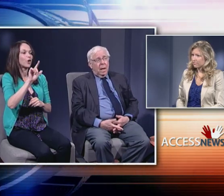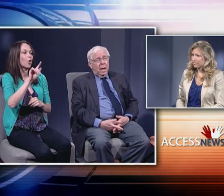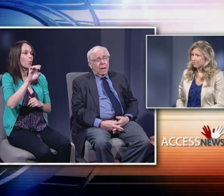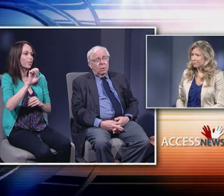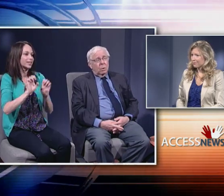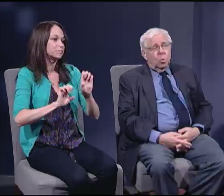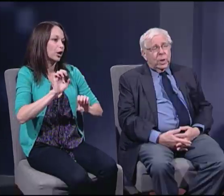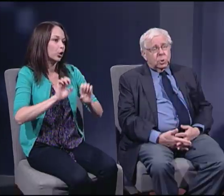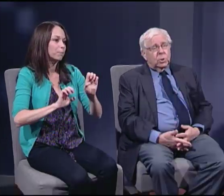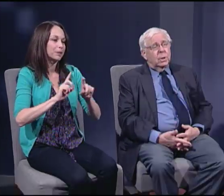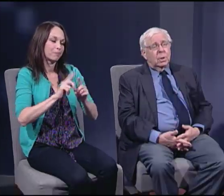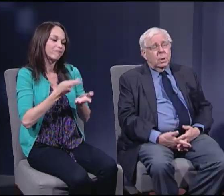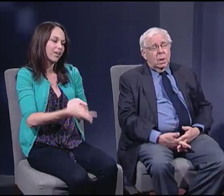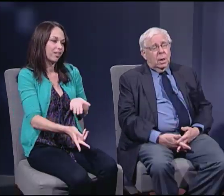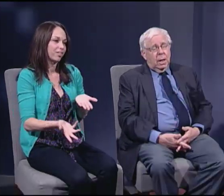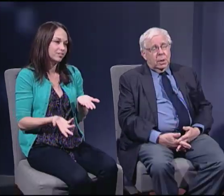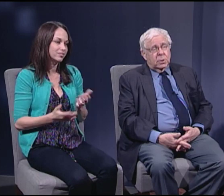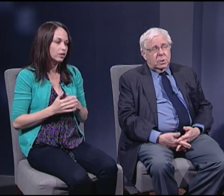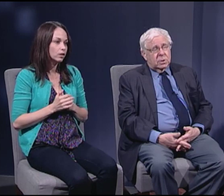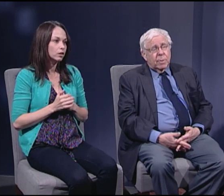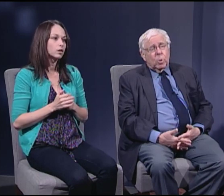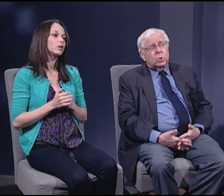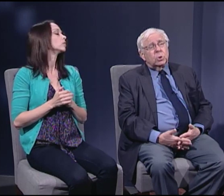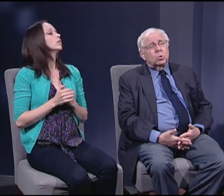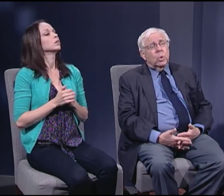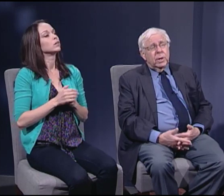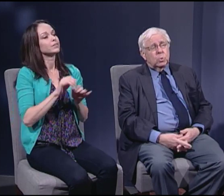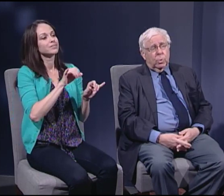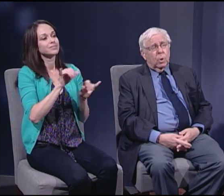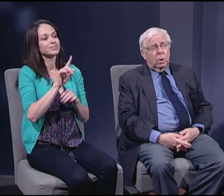And the question is-- the same question as raised with regard